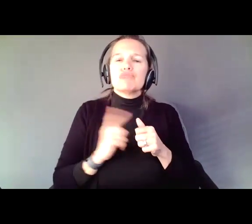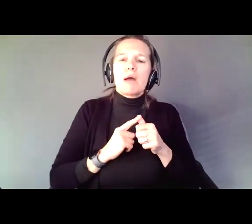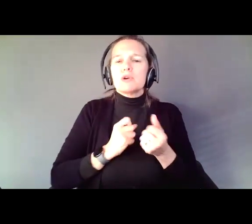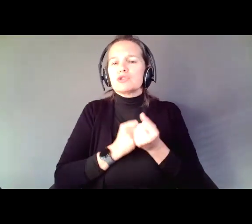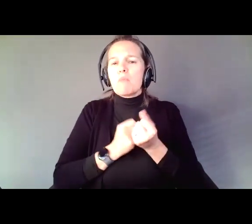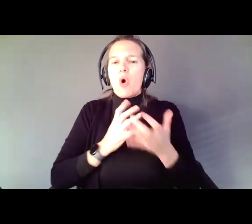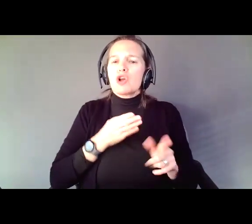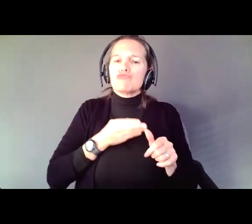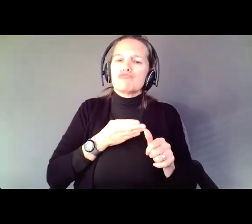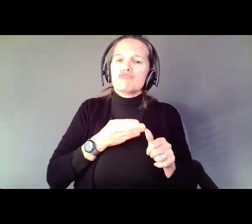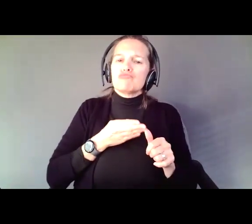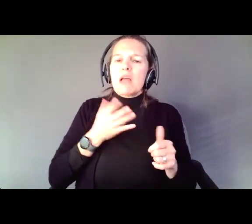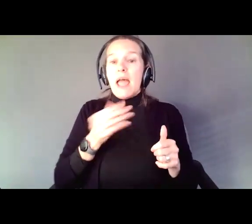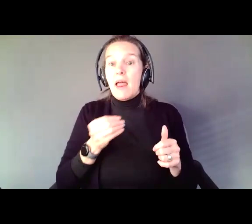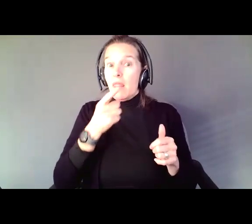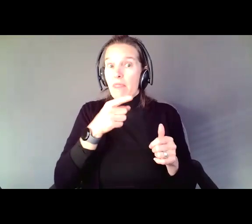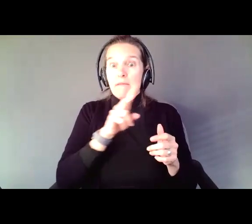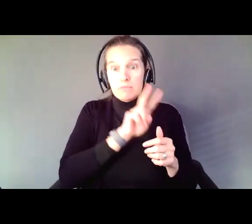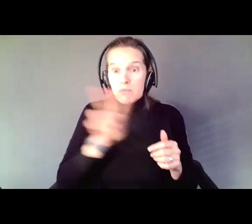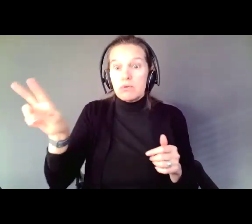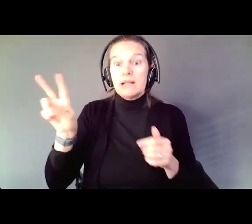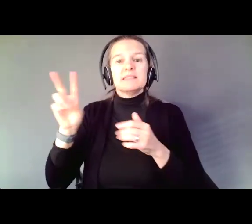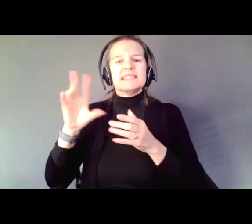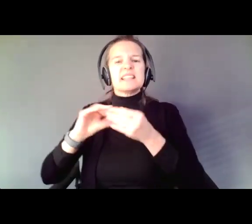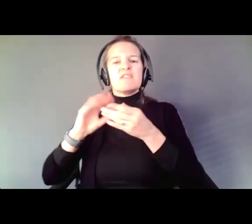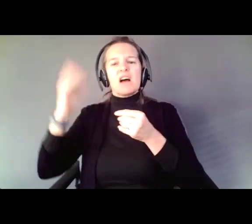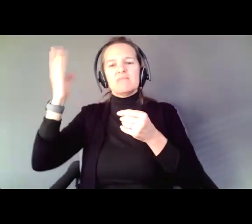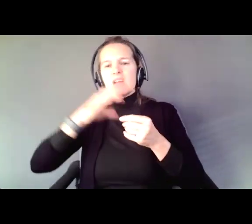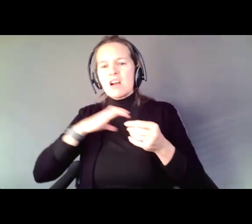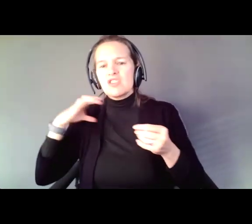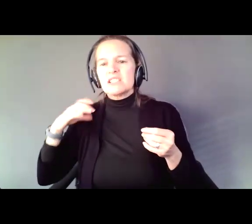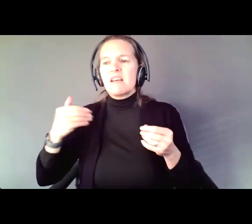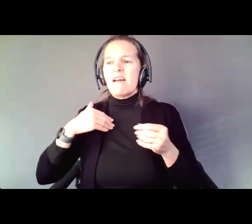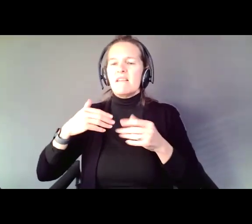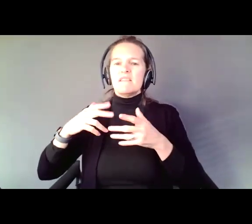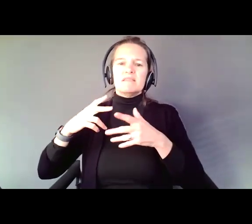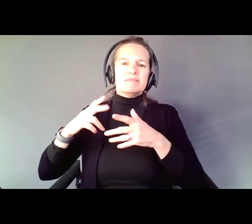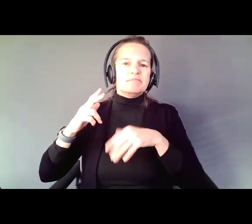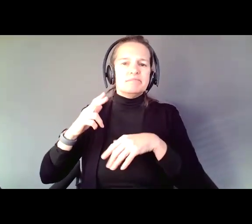mom have testified before Congress, they have lectured Nationally and they have written articles all about what his mom